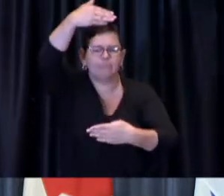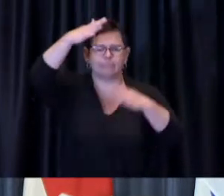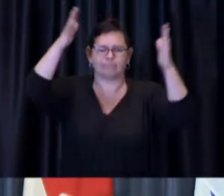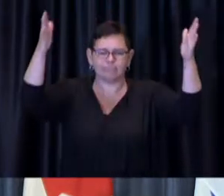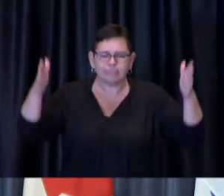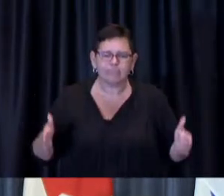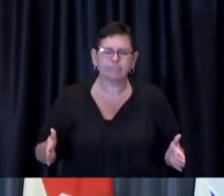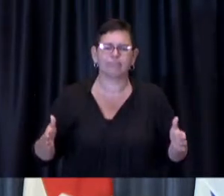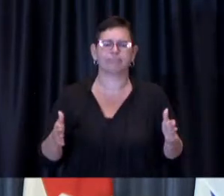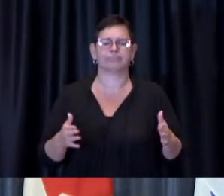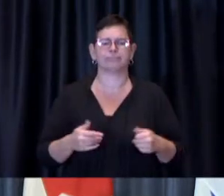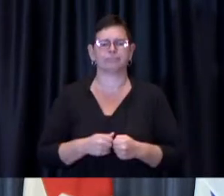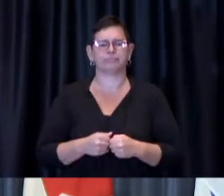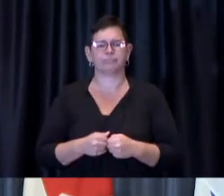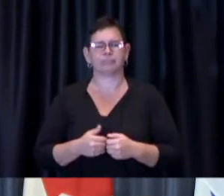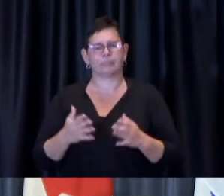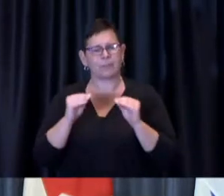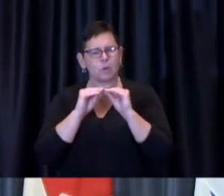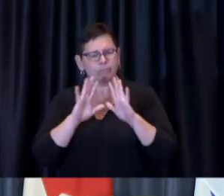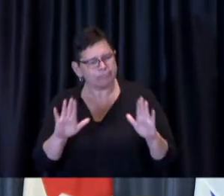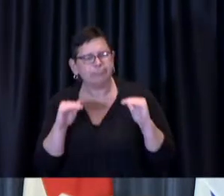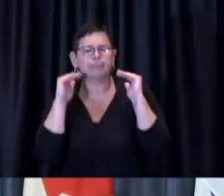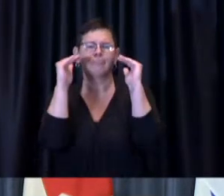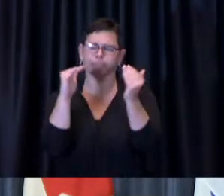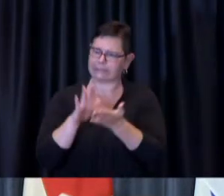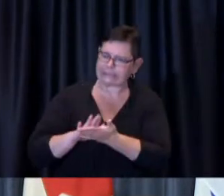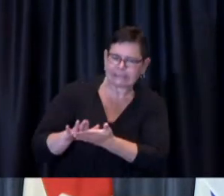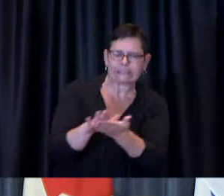This is in addition to mandatory masks or face coverings indoors